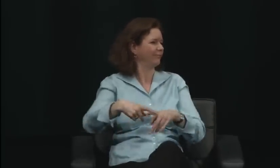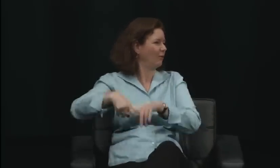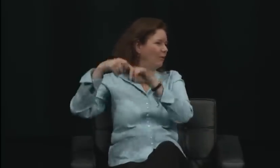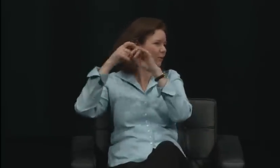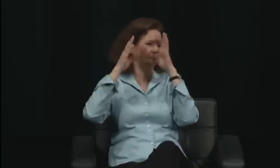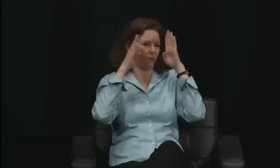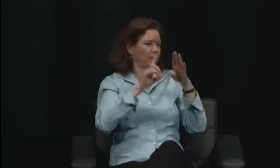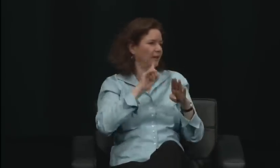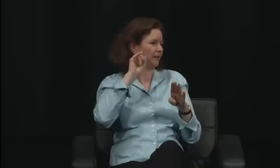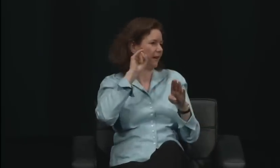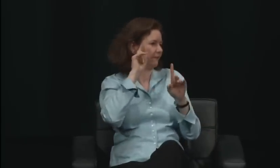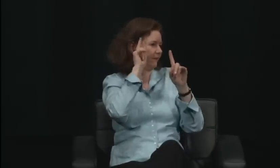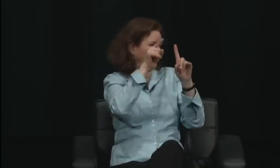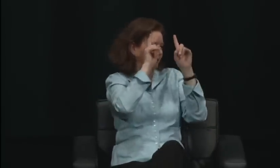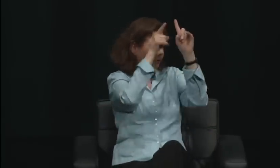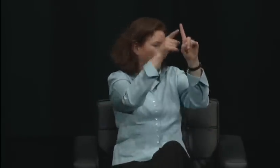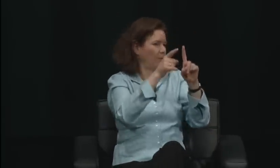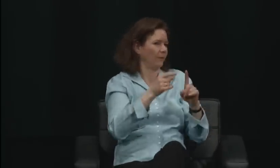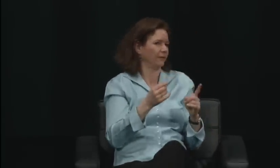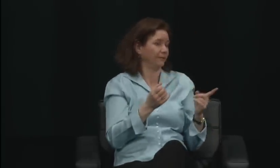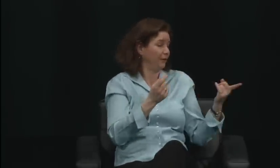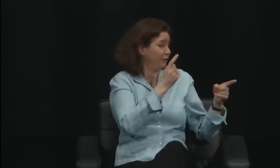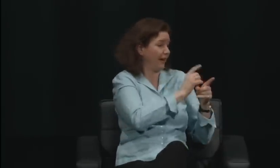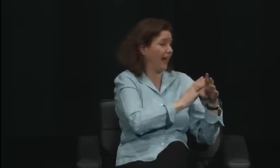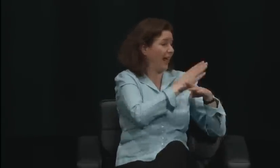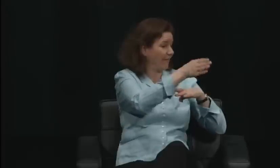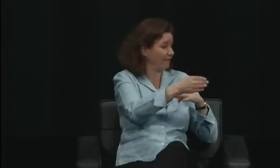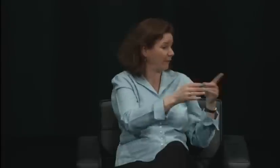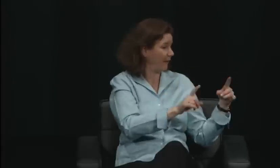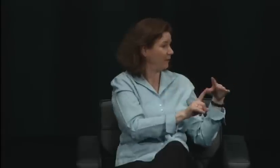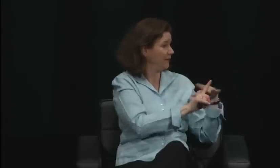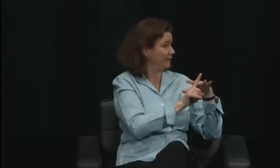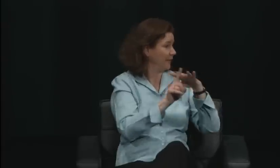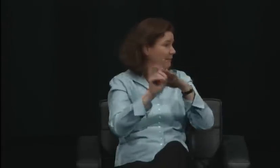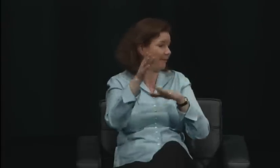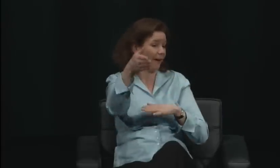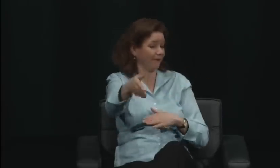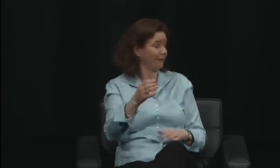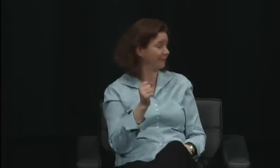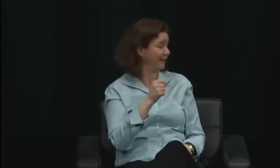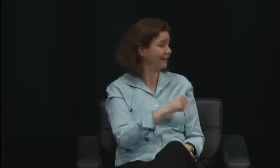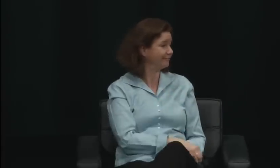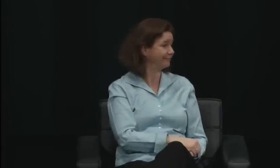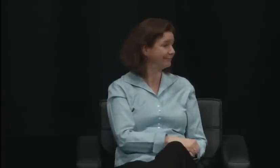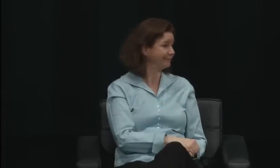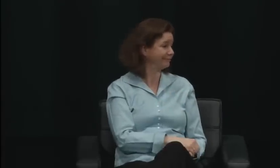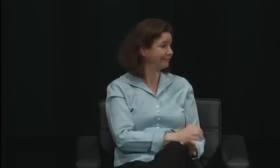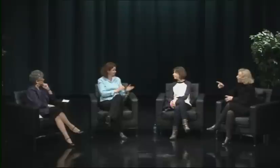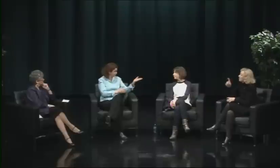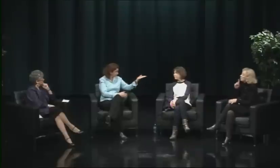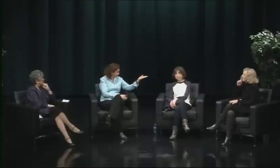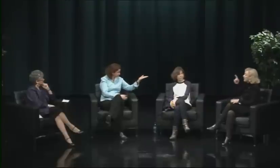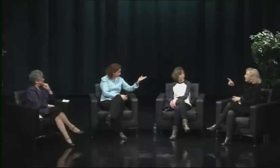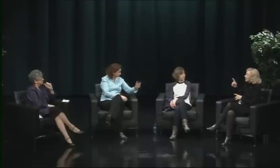and how men become the strong players because of their experiences. Men can fight.